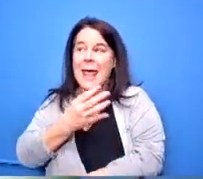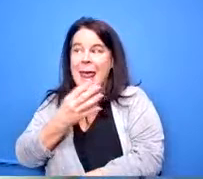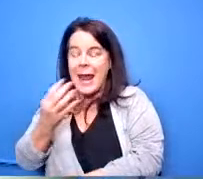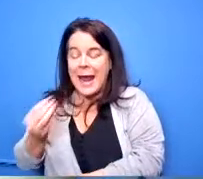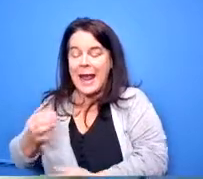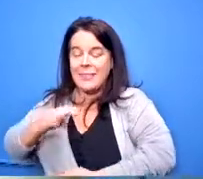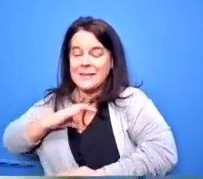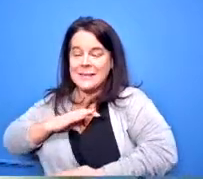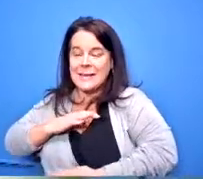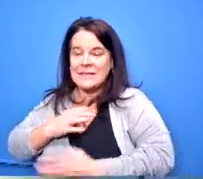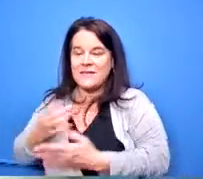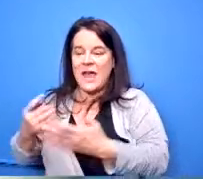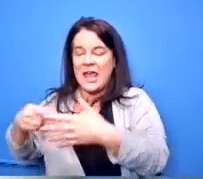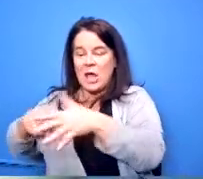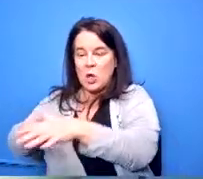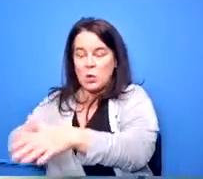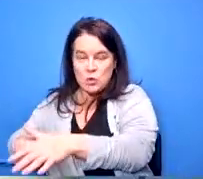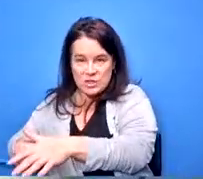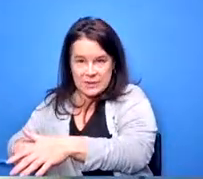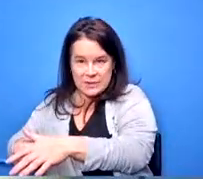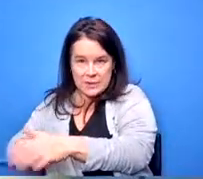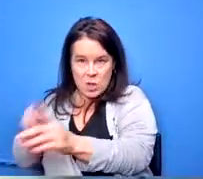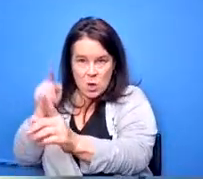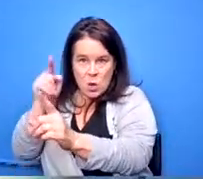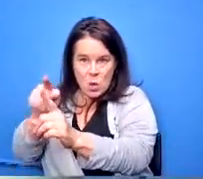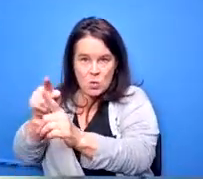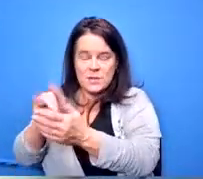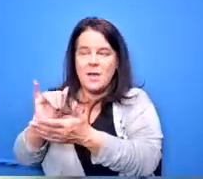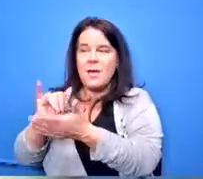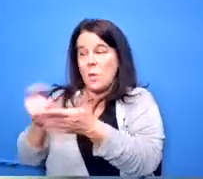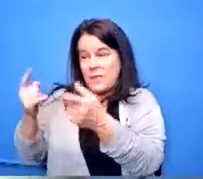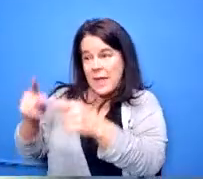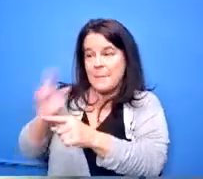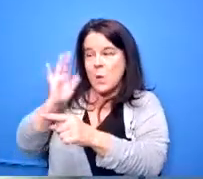the package at that time when that occurs we'll measure to make sure that we're meeting the goals